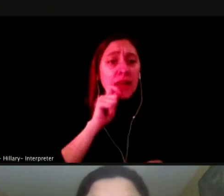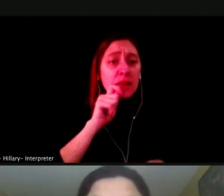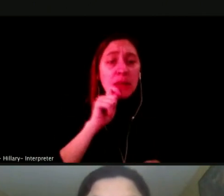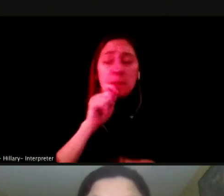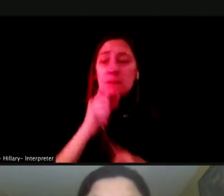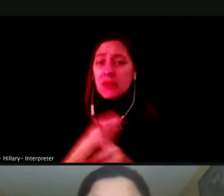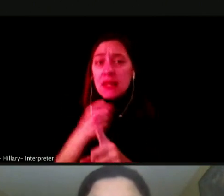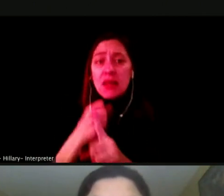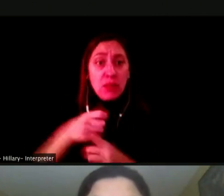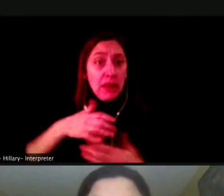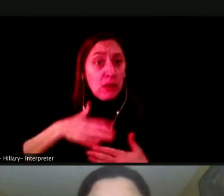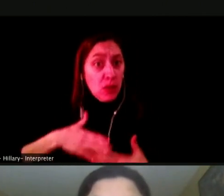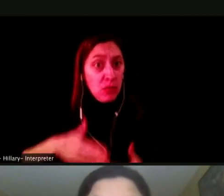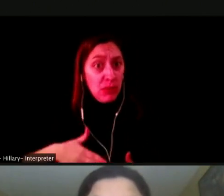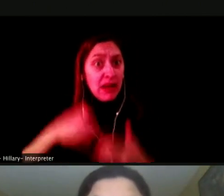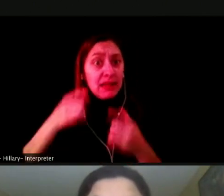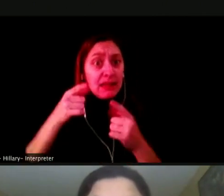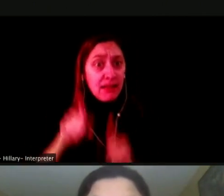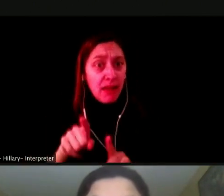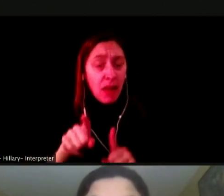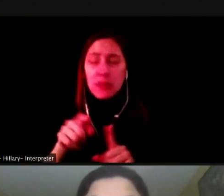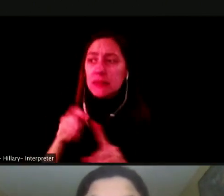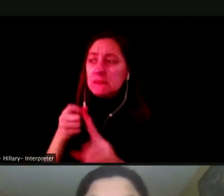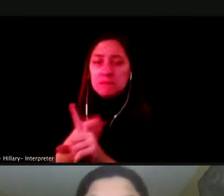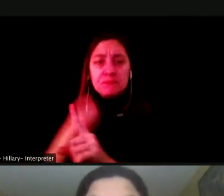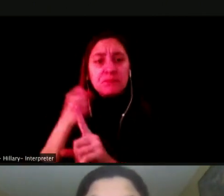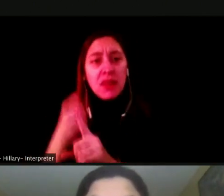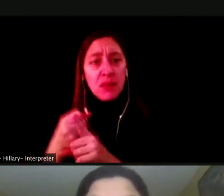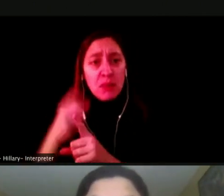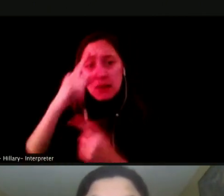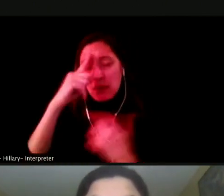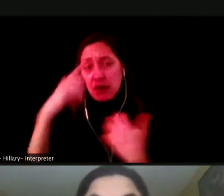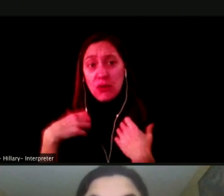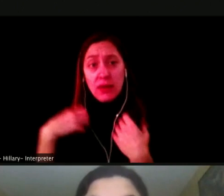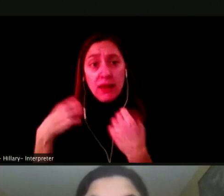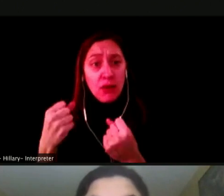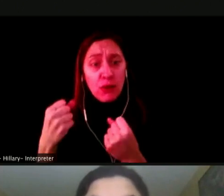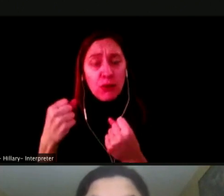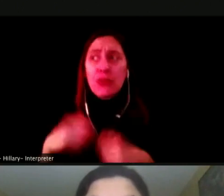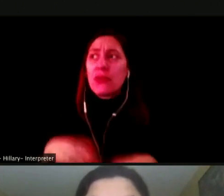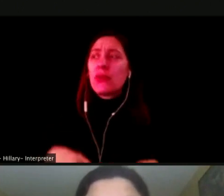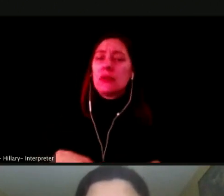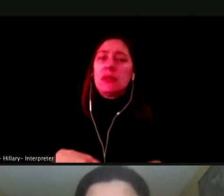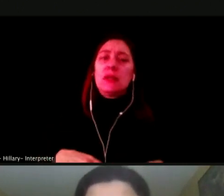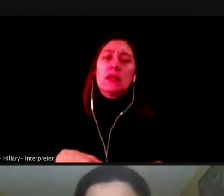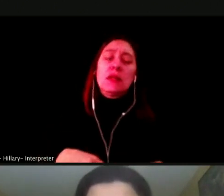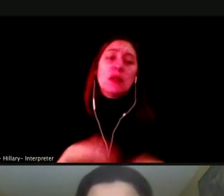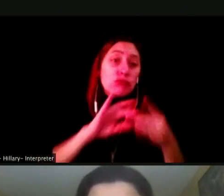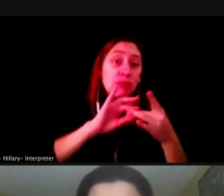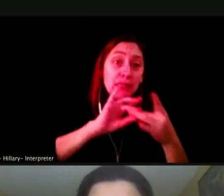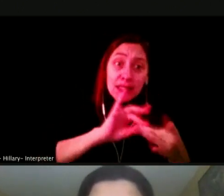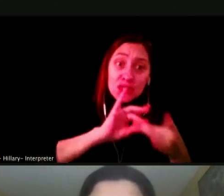BODY OF THE IMPACT IT HAS ON MENTAL HEALTH, THE IMPACT IT HAS ON RELATIONSHIPS AND ALSO